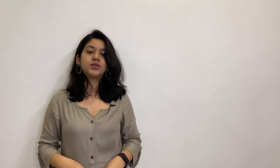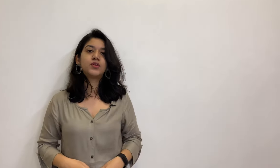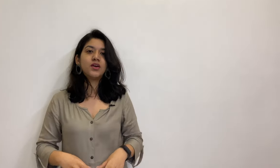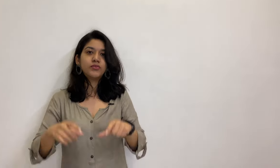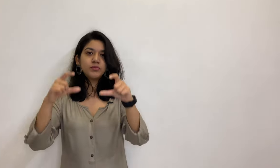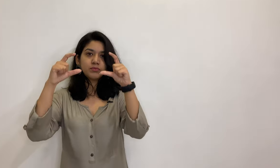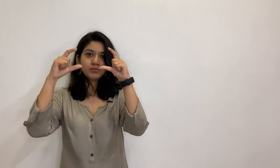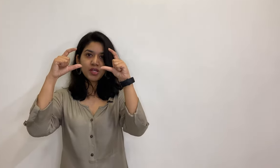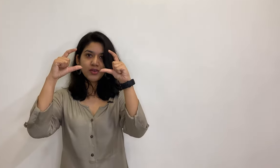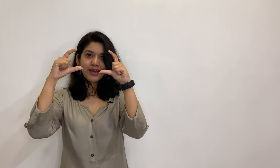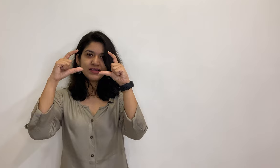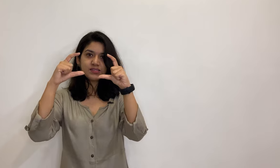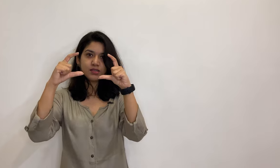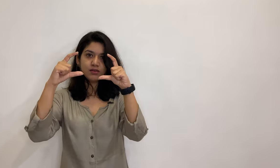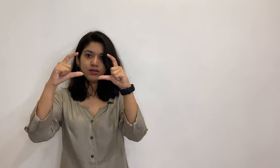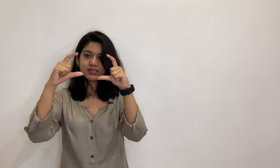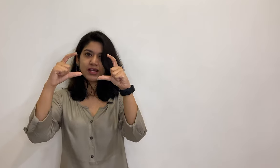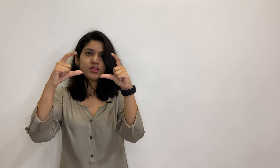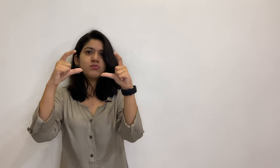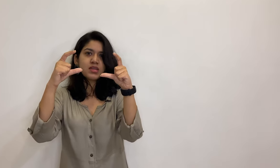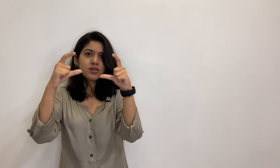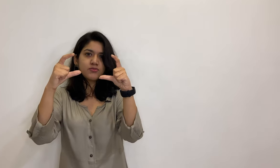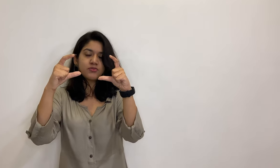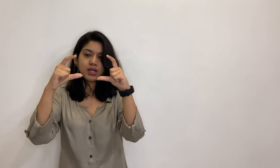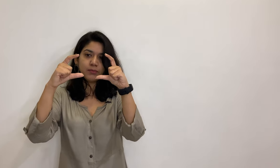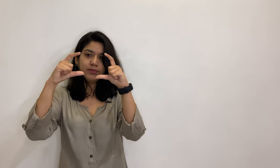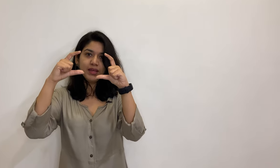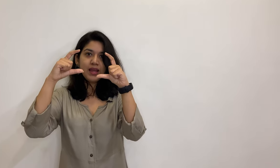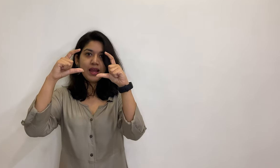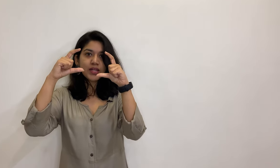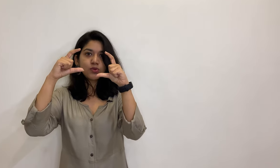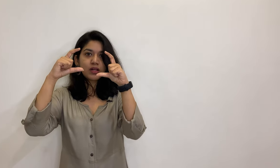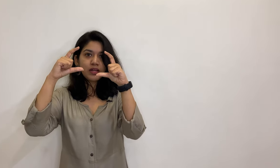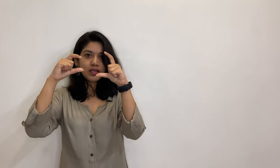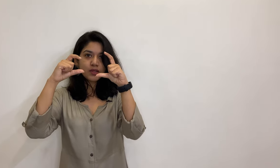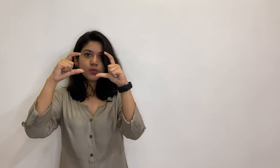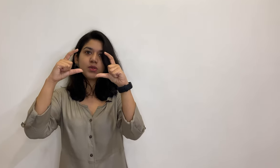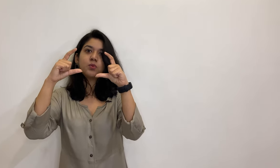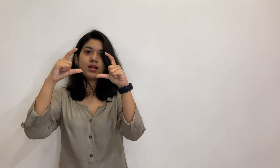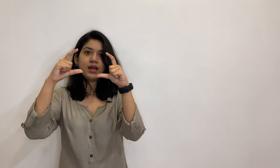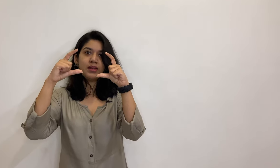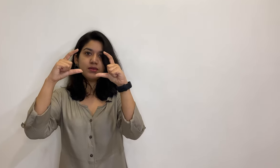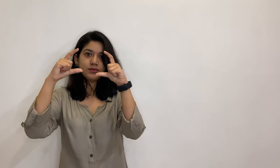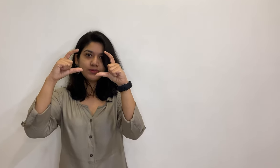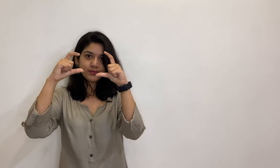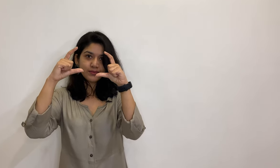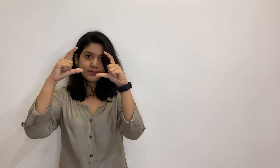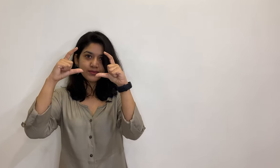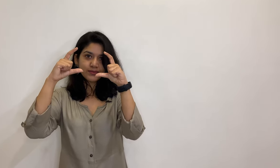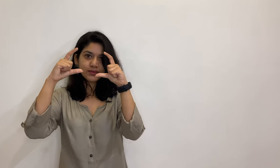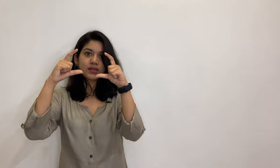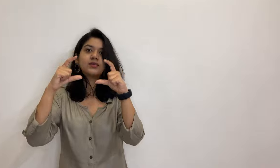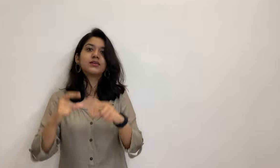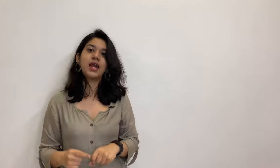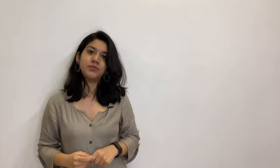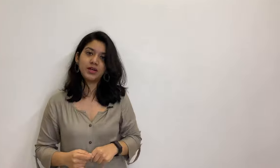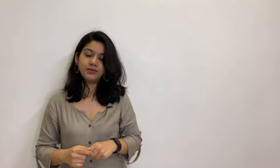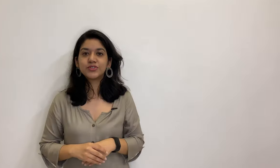You have to bring your hands here it's like you're making a frame and you click with one hand, camera